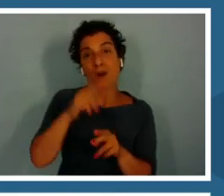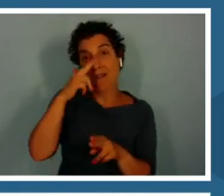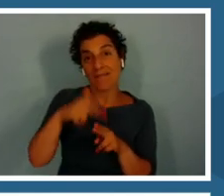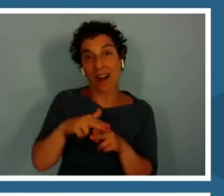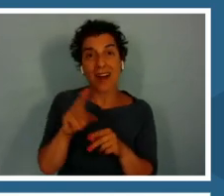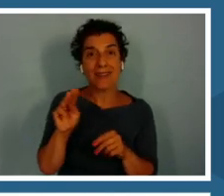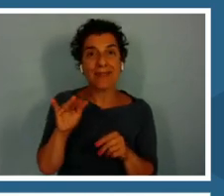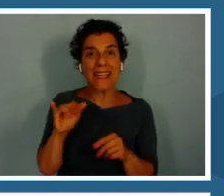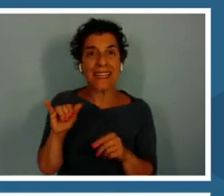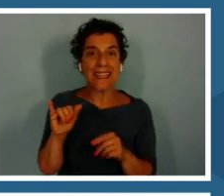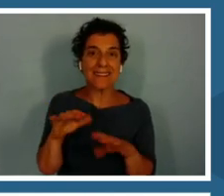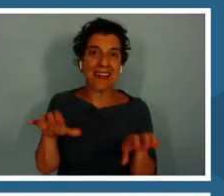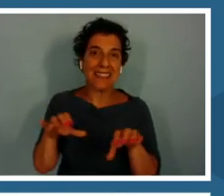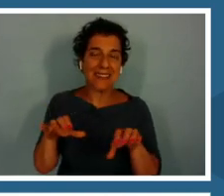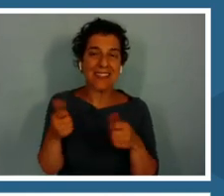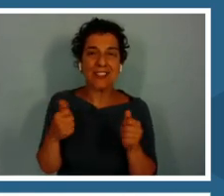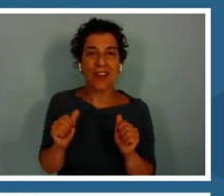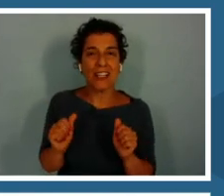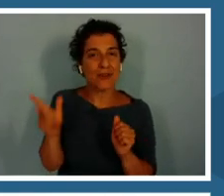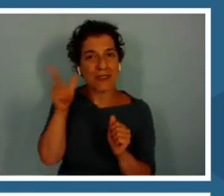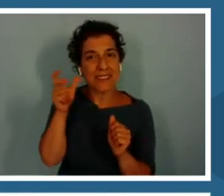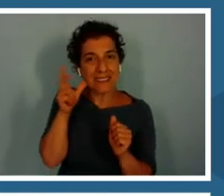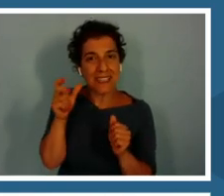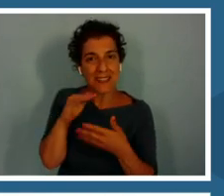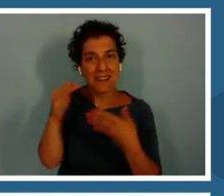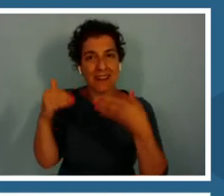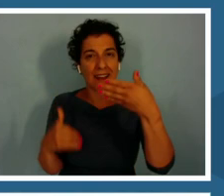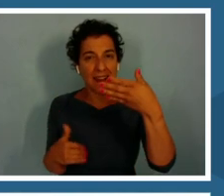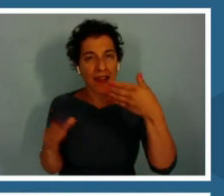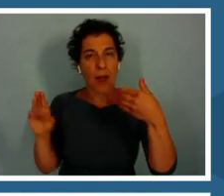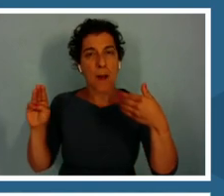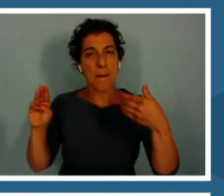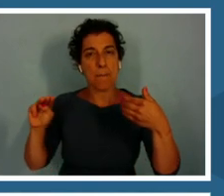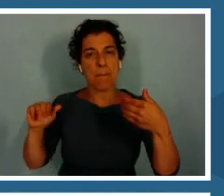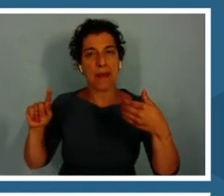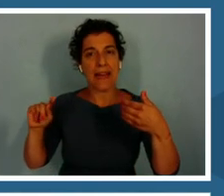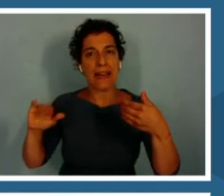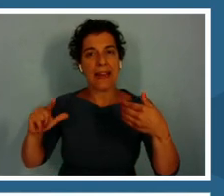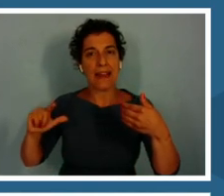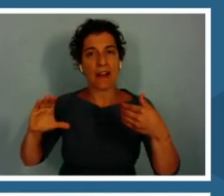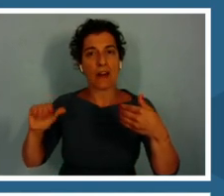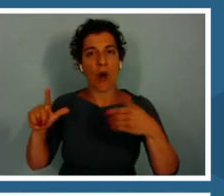try to listen to the amount -- the mating calls of the frogs.